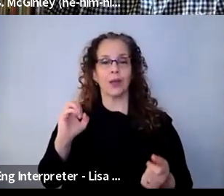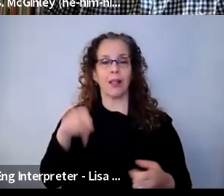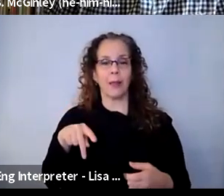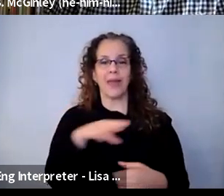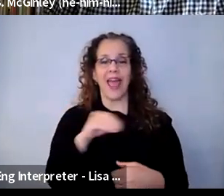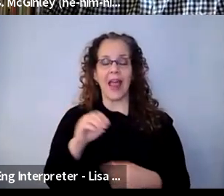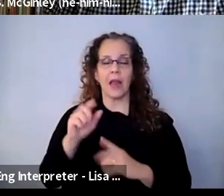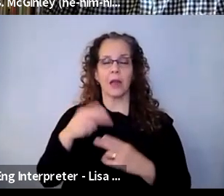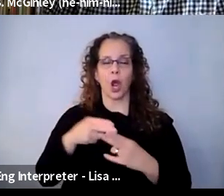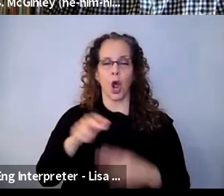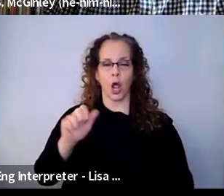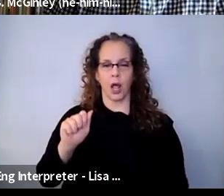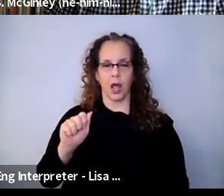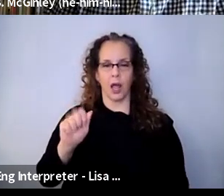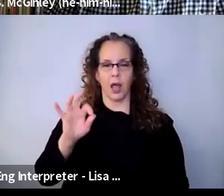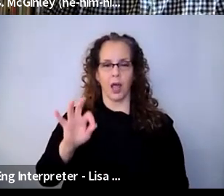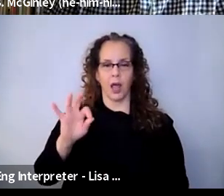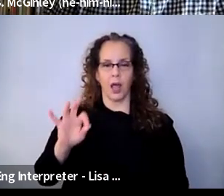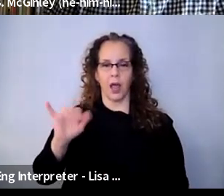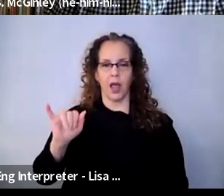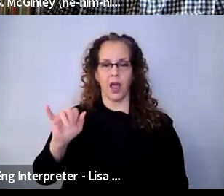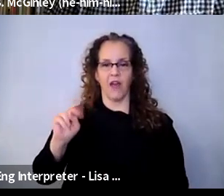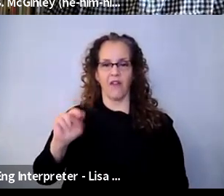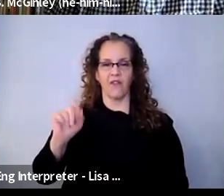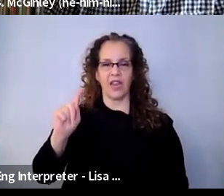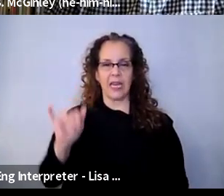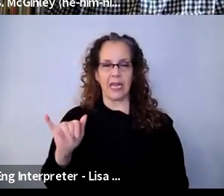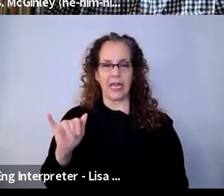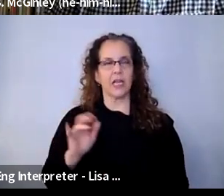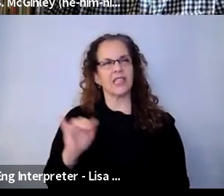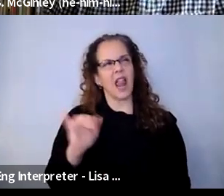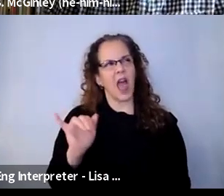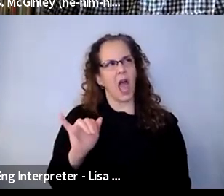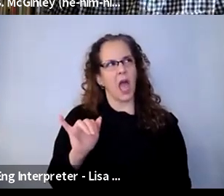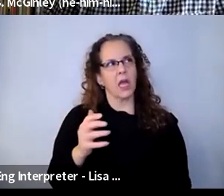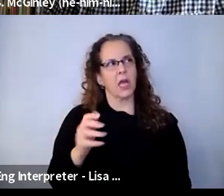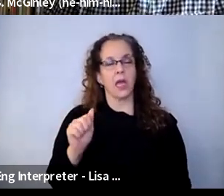which is sort of similar to Adobe Suite, but not as